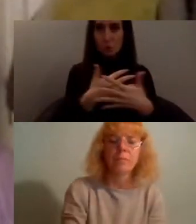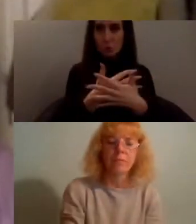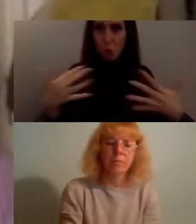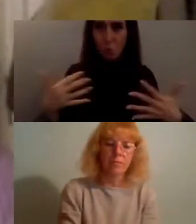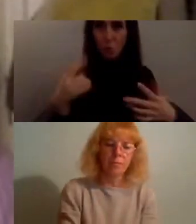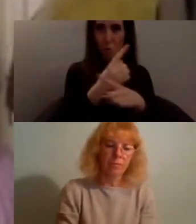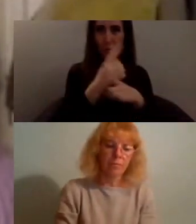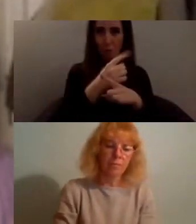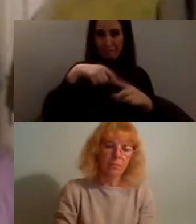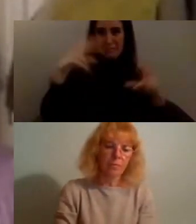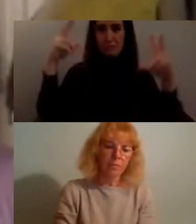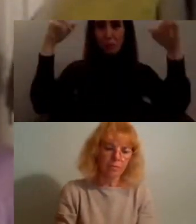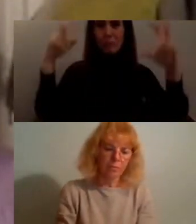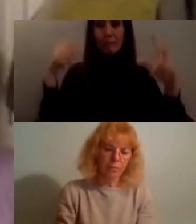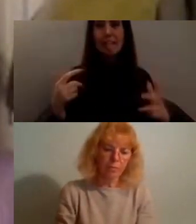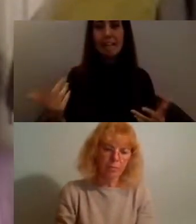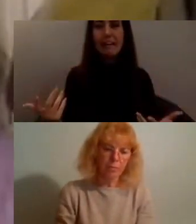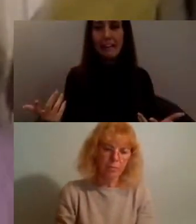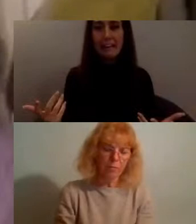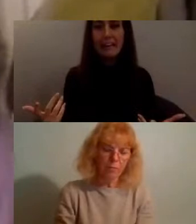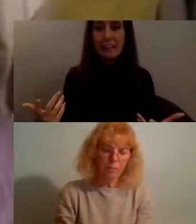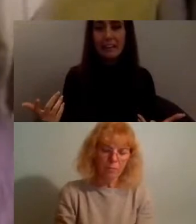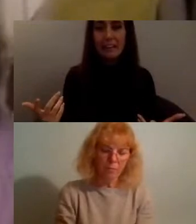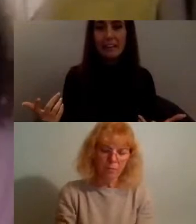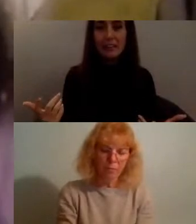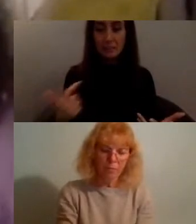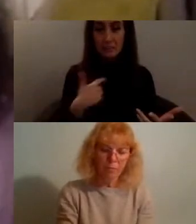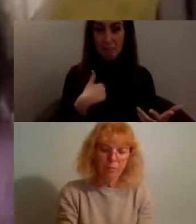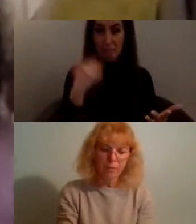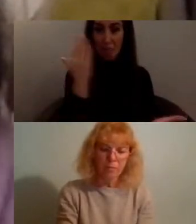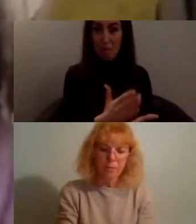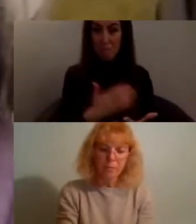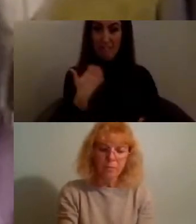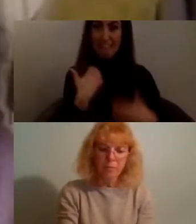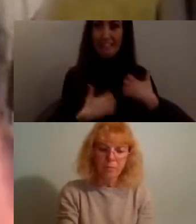simply just a smidgen or a start but i'm so excited to get into it -